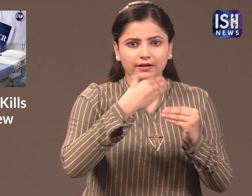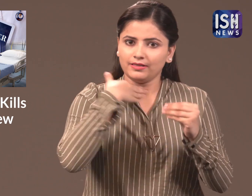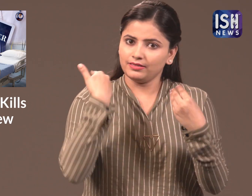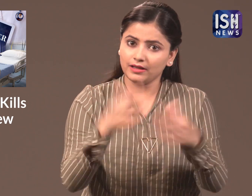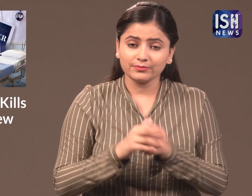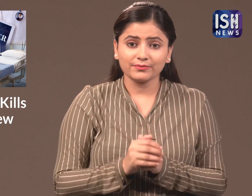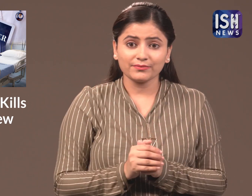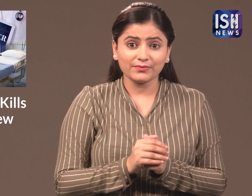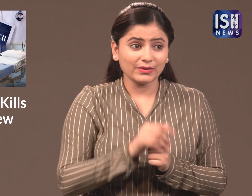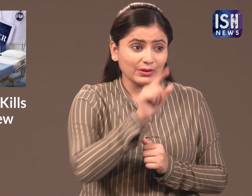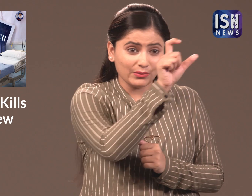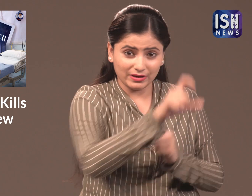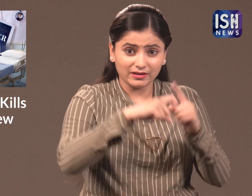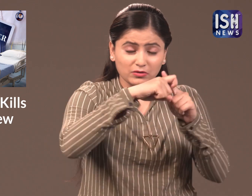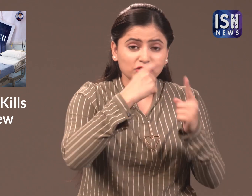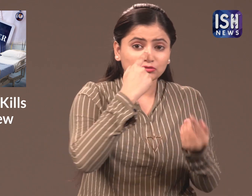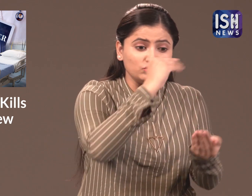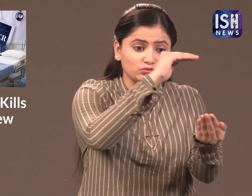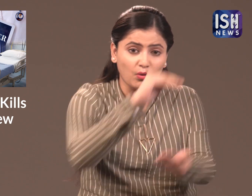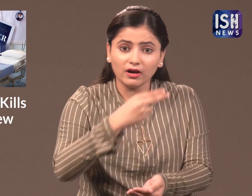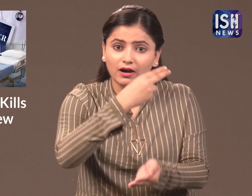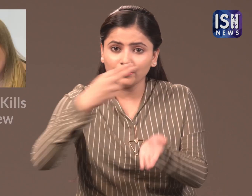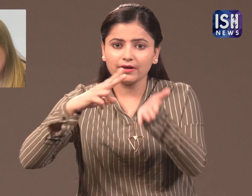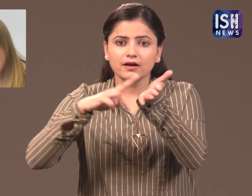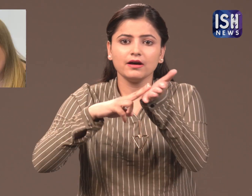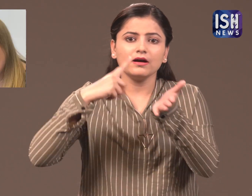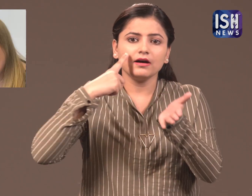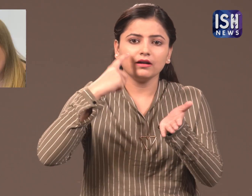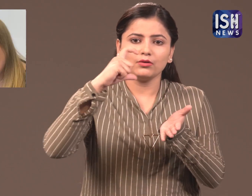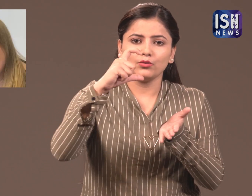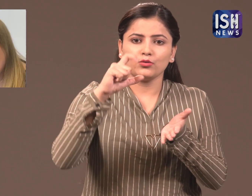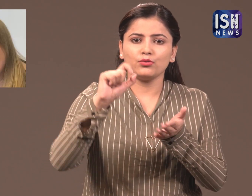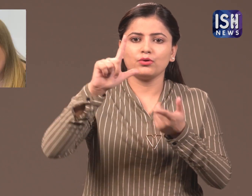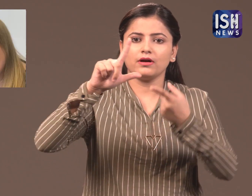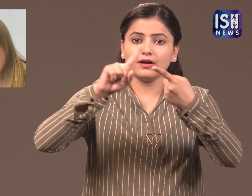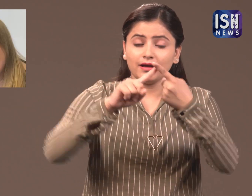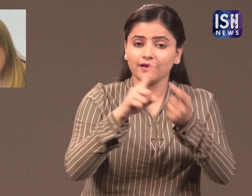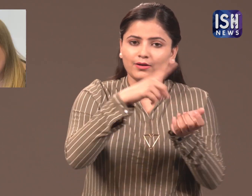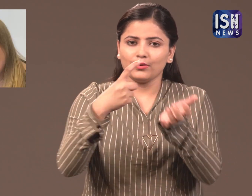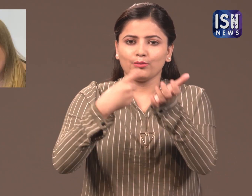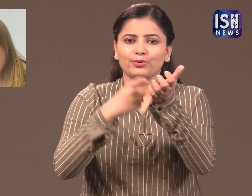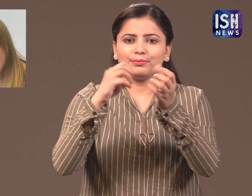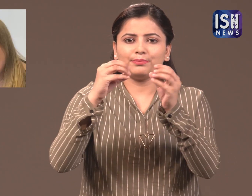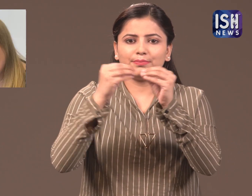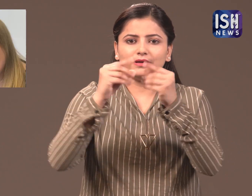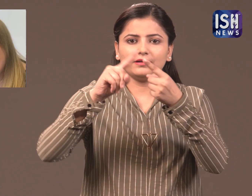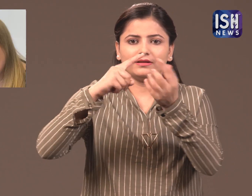accepted to give her the drugs to end her life Carrie's daughter's name is